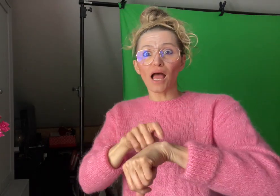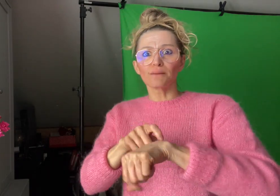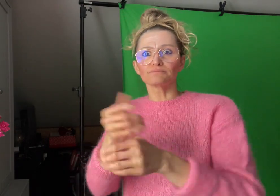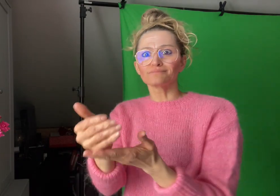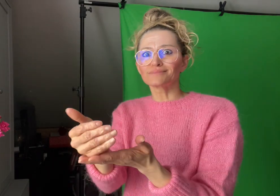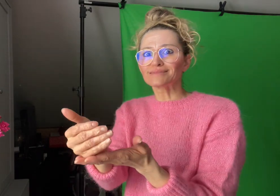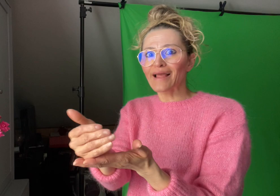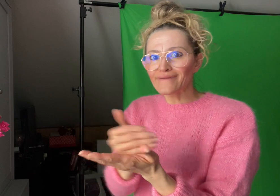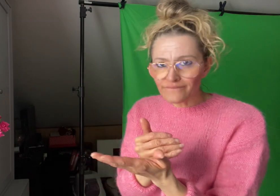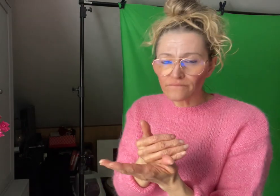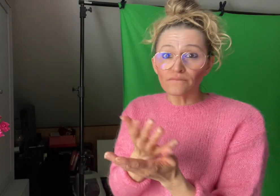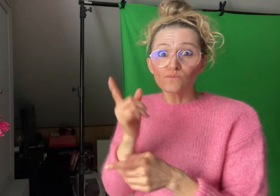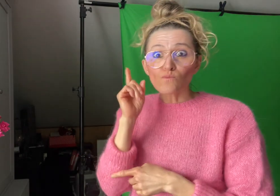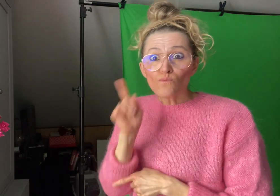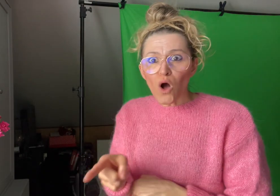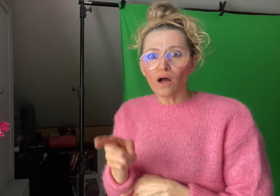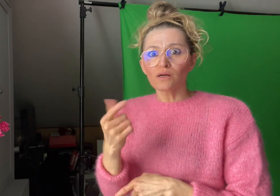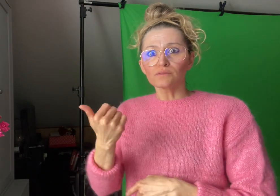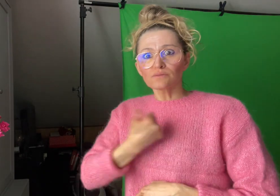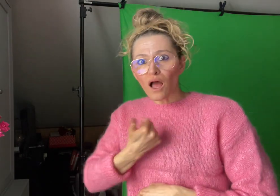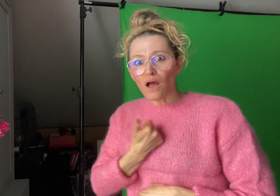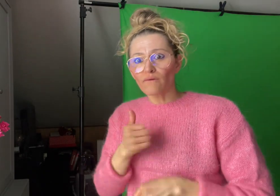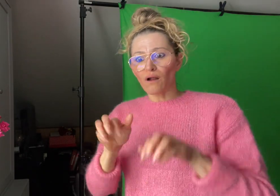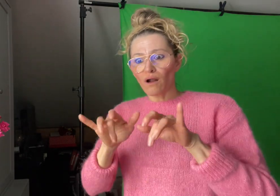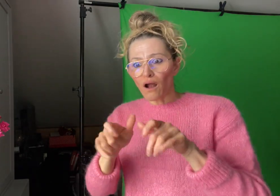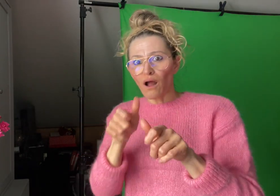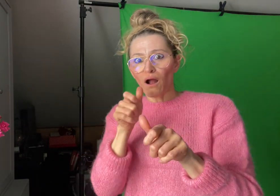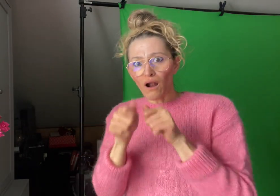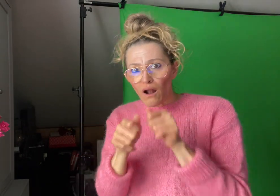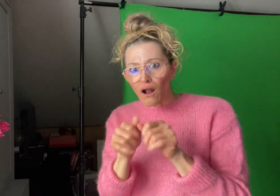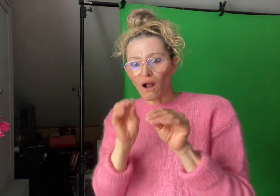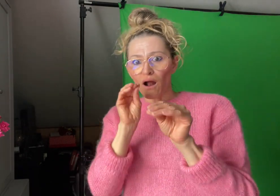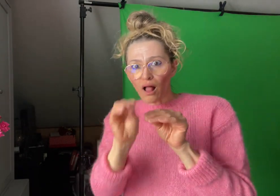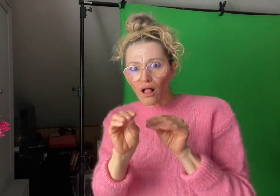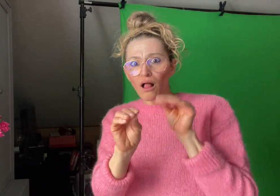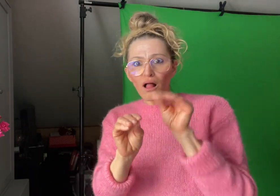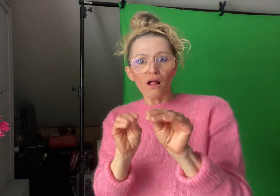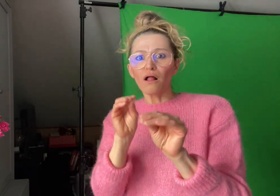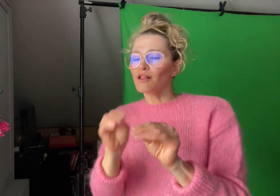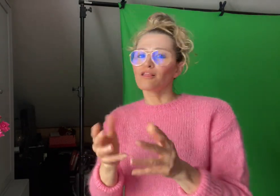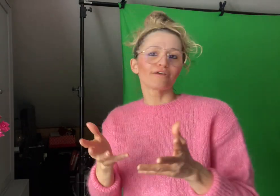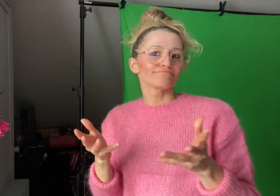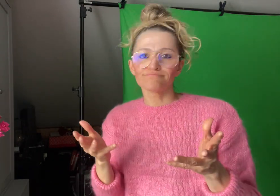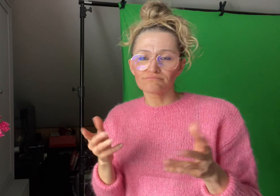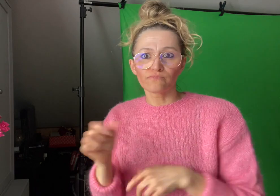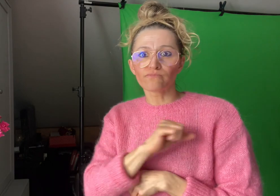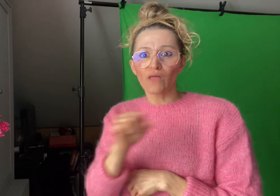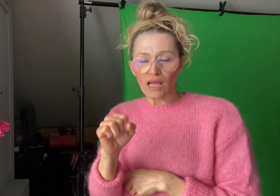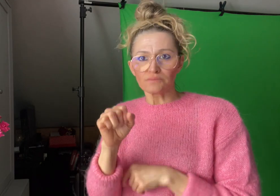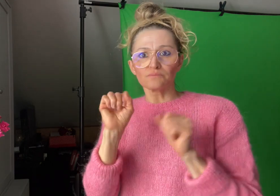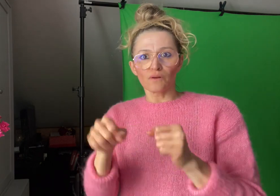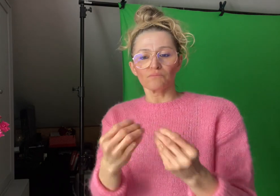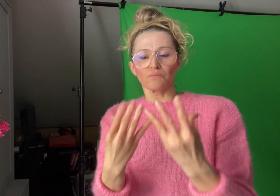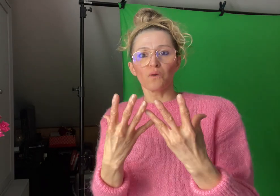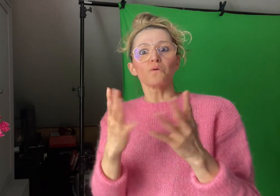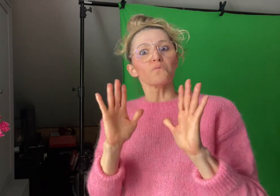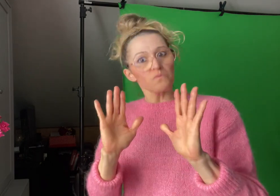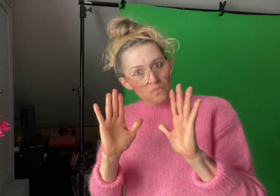manually and is an improvement in ensuring accessibility